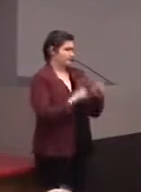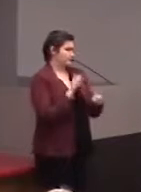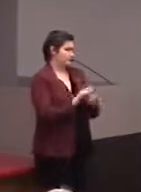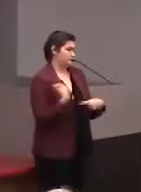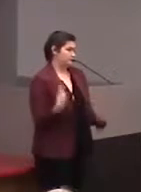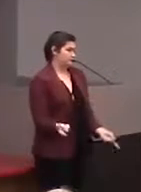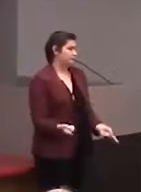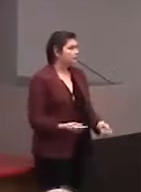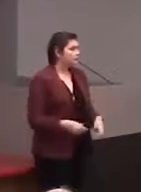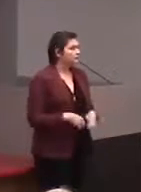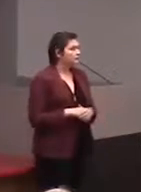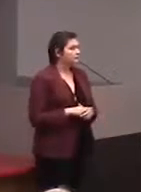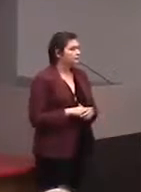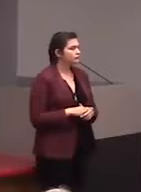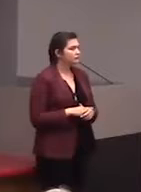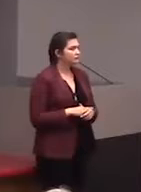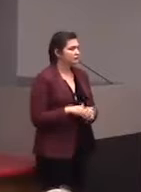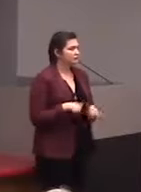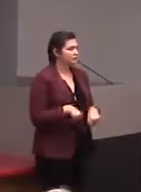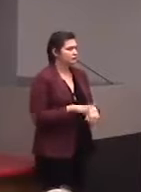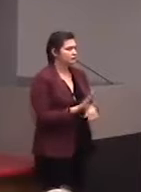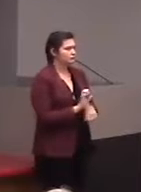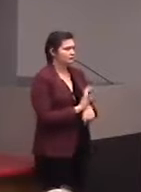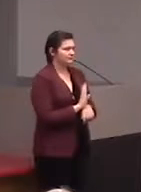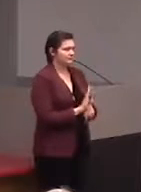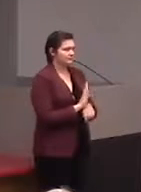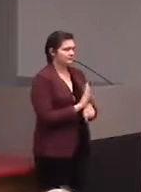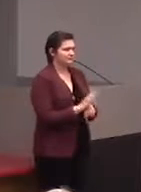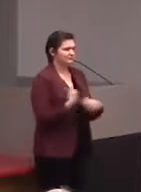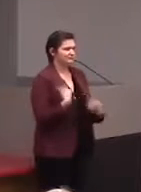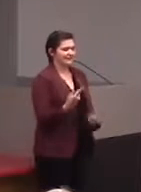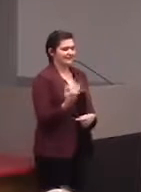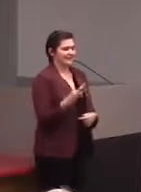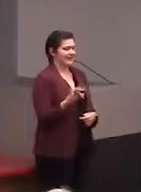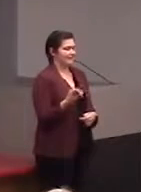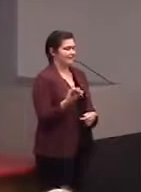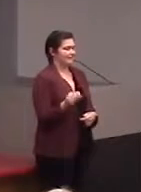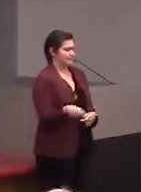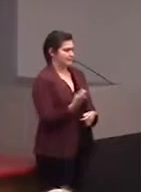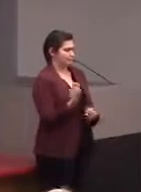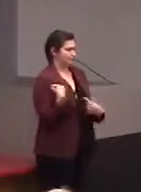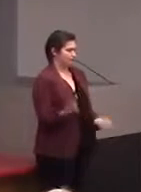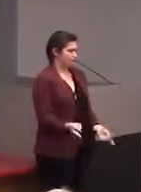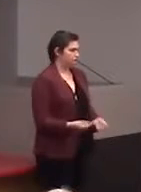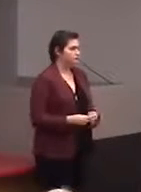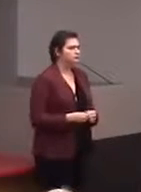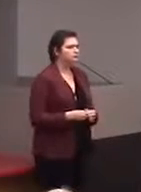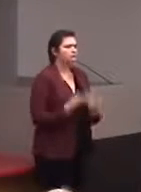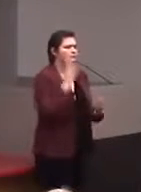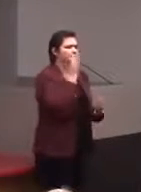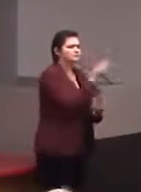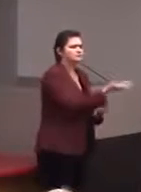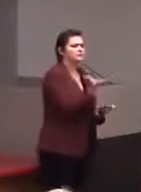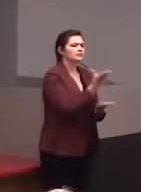We've been in business since the late 90s and I want to just pass around some cool tactile examples